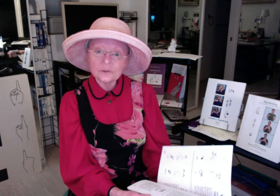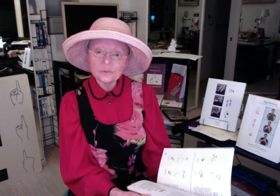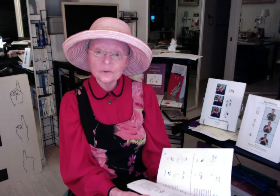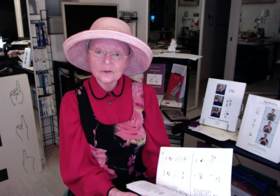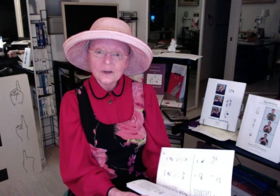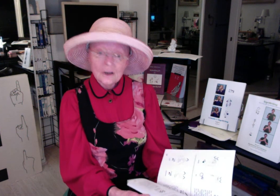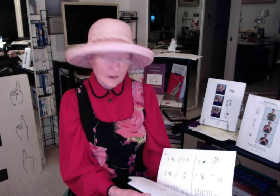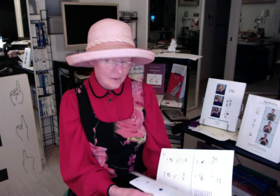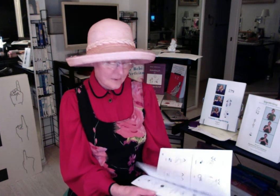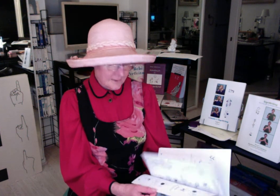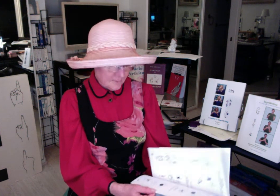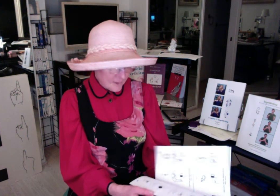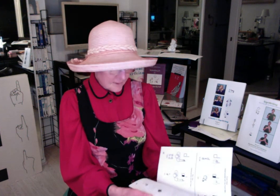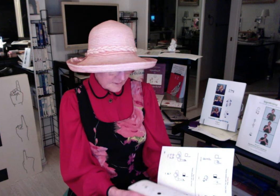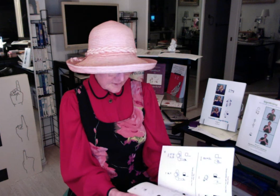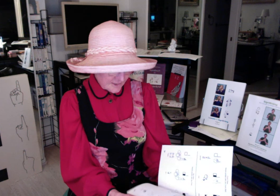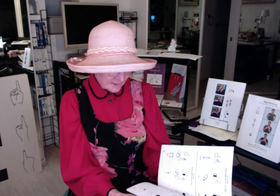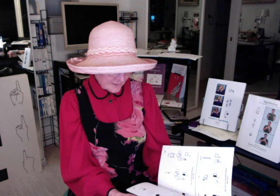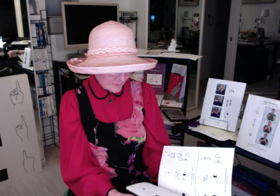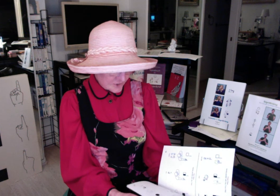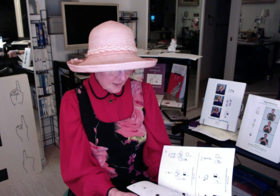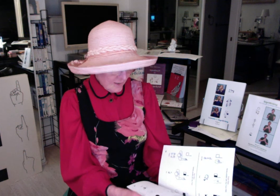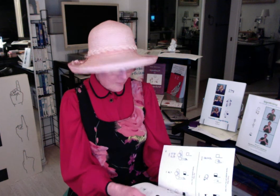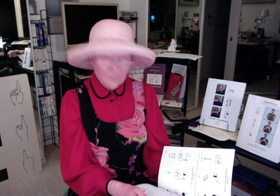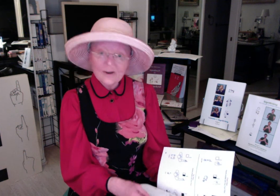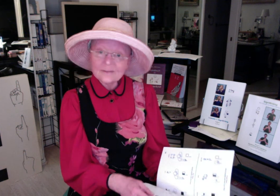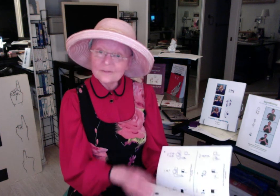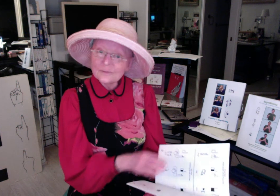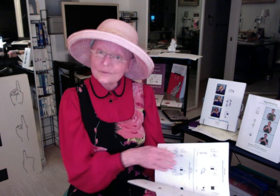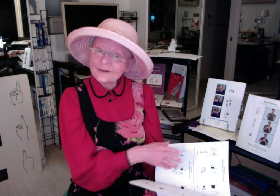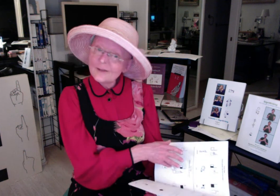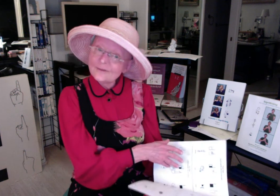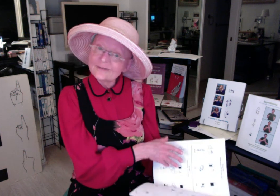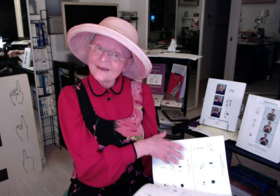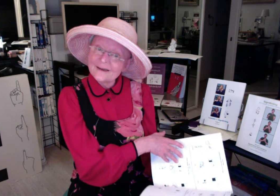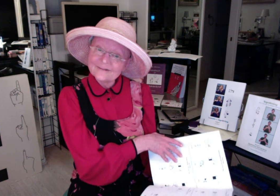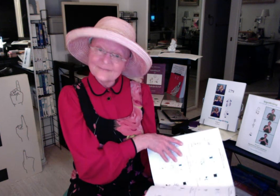book are in American Sign Language but maybe you can help me with that. That's